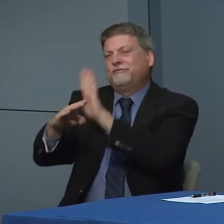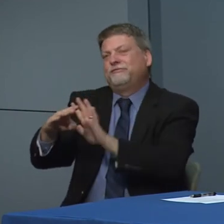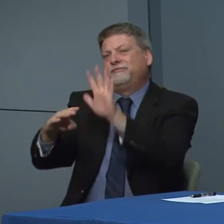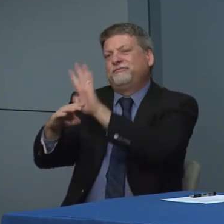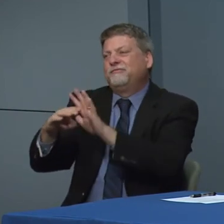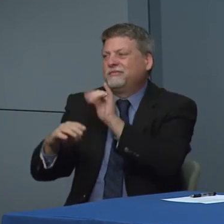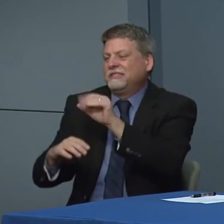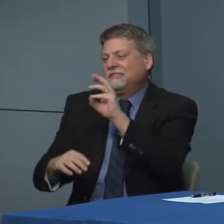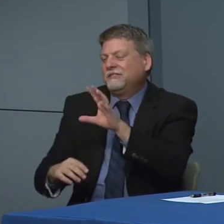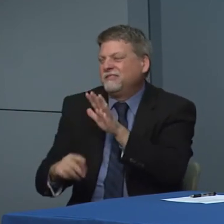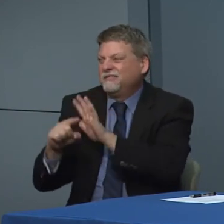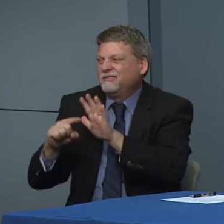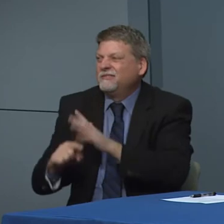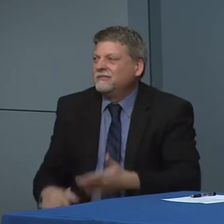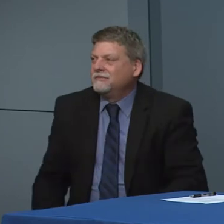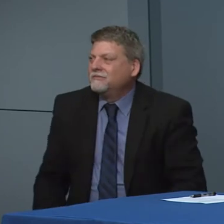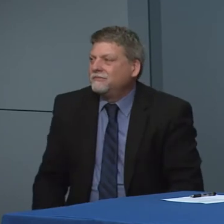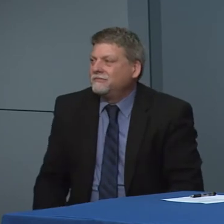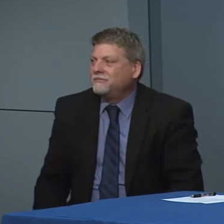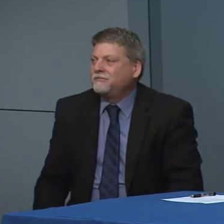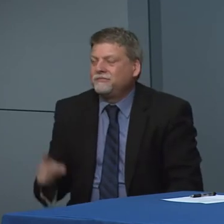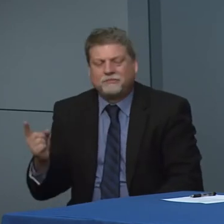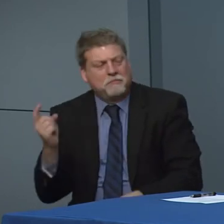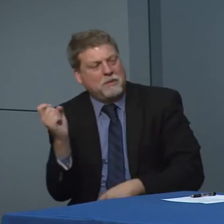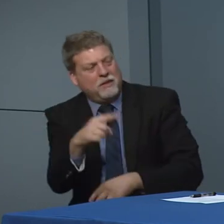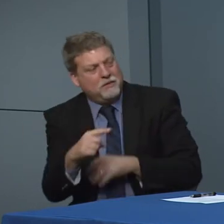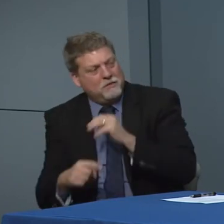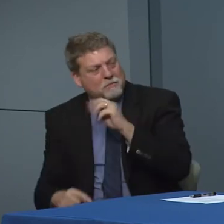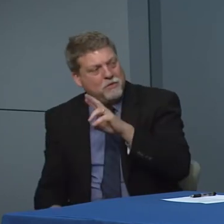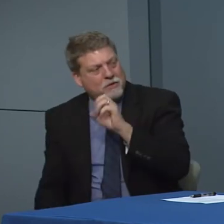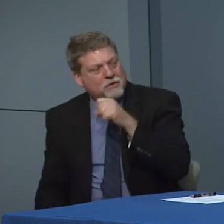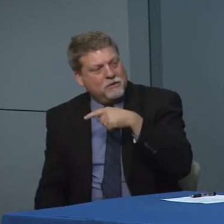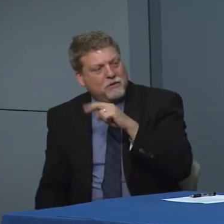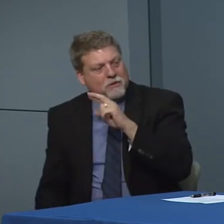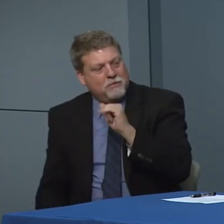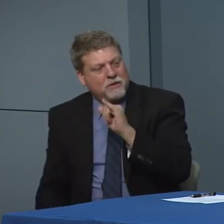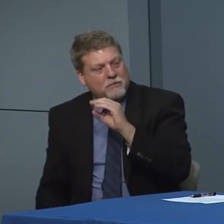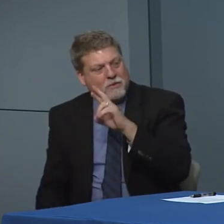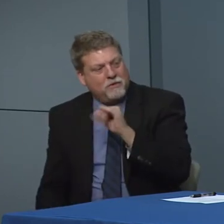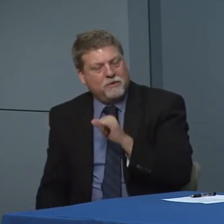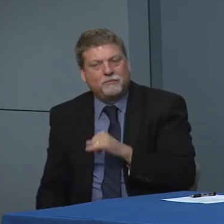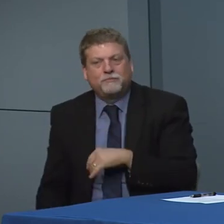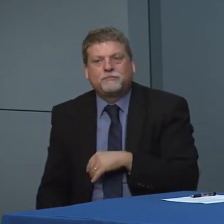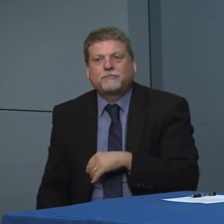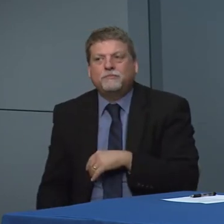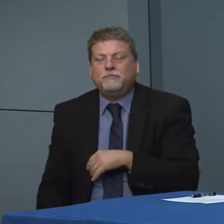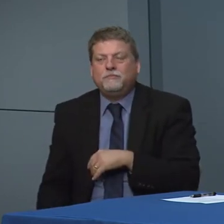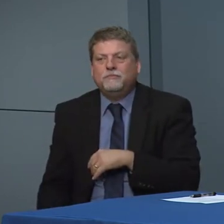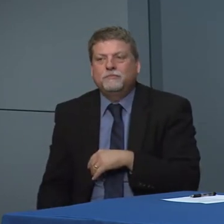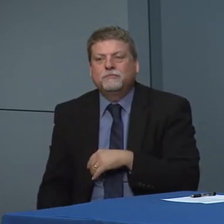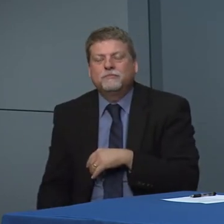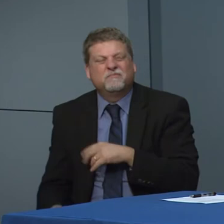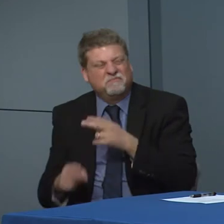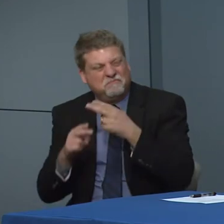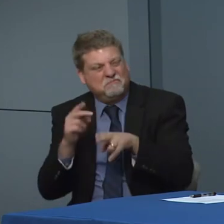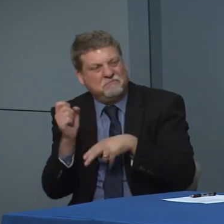I'm a a a reasonable point. Yes Mister sprayberry one quick question on.